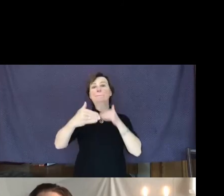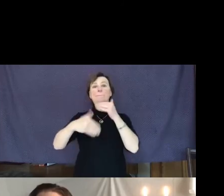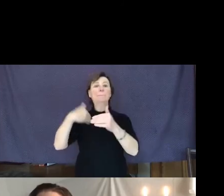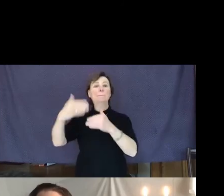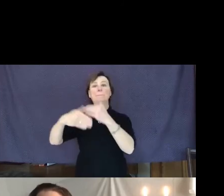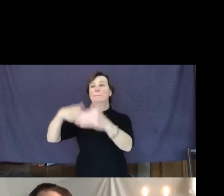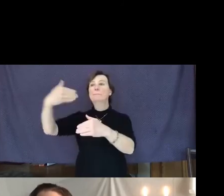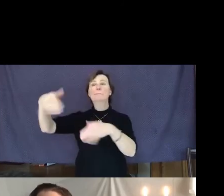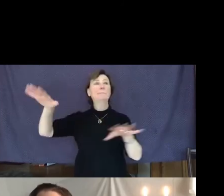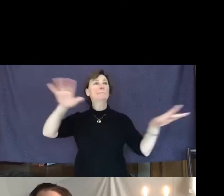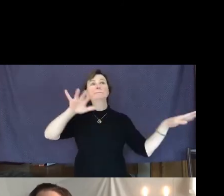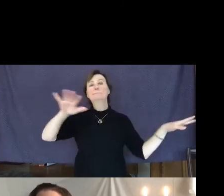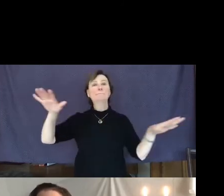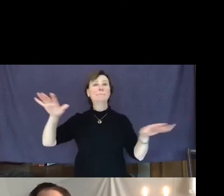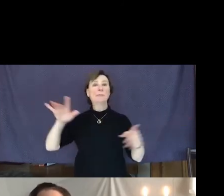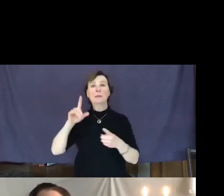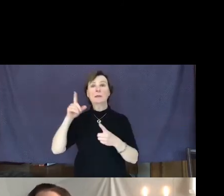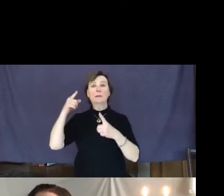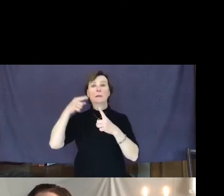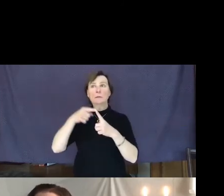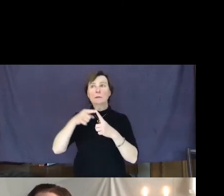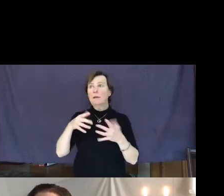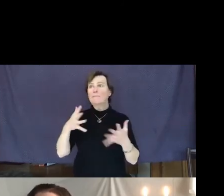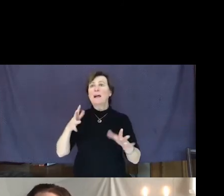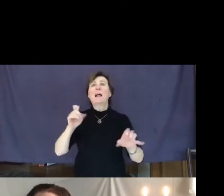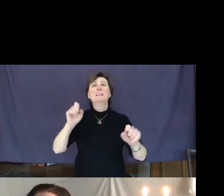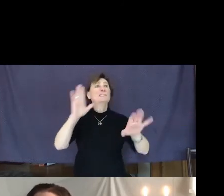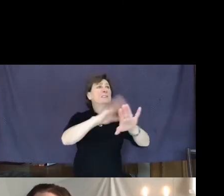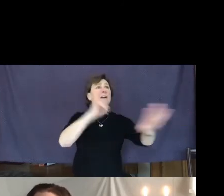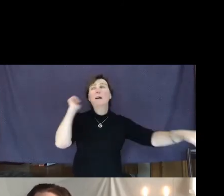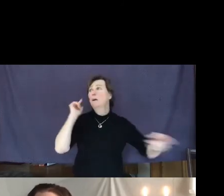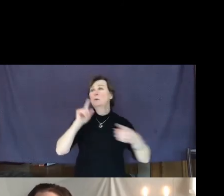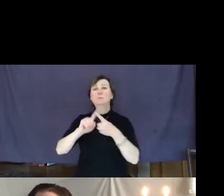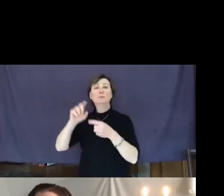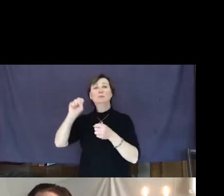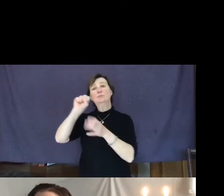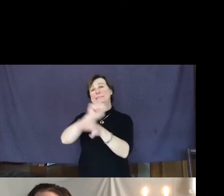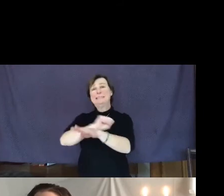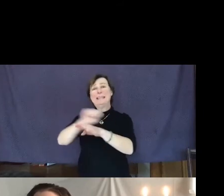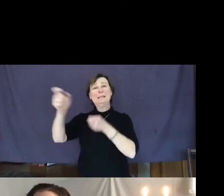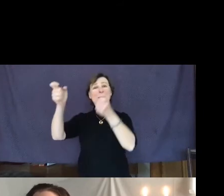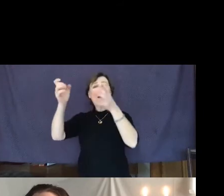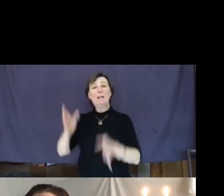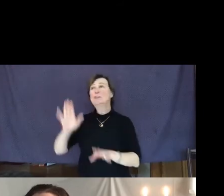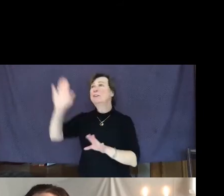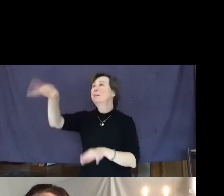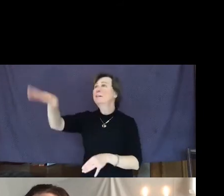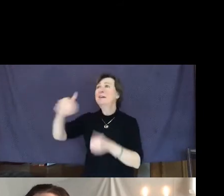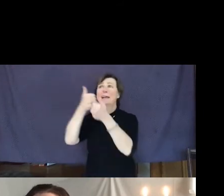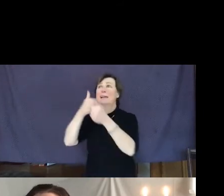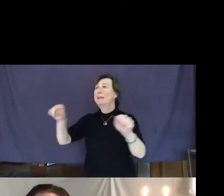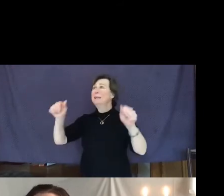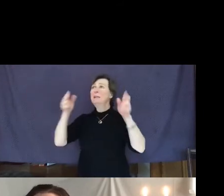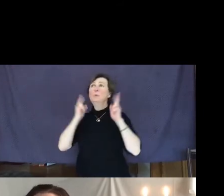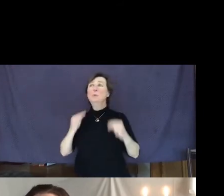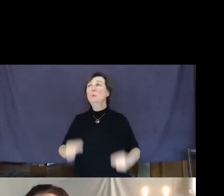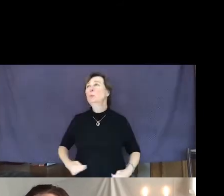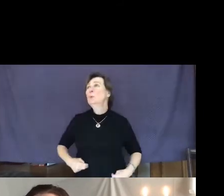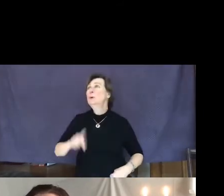until she cries out to the Stage Manager, "Do any human beings ever realize life